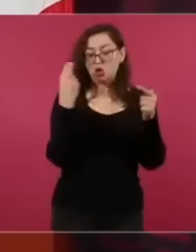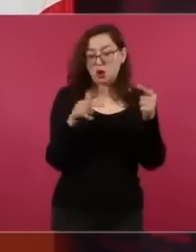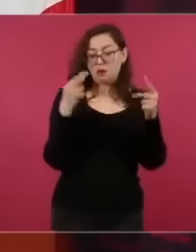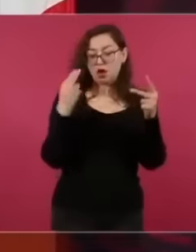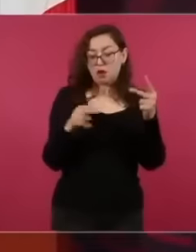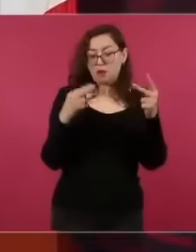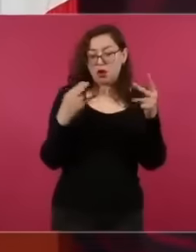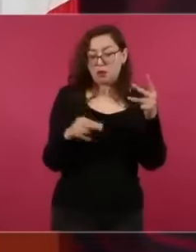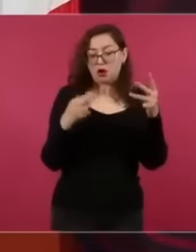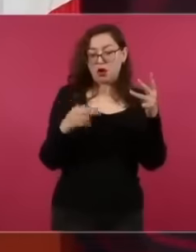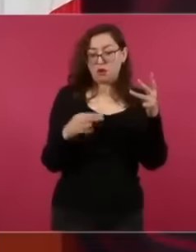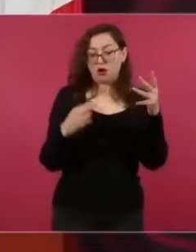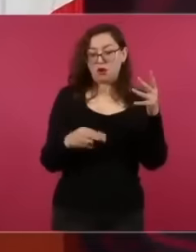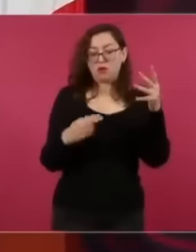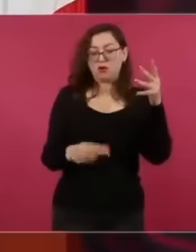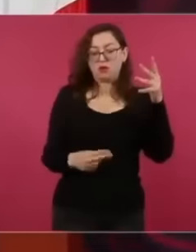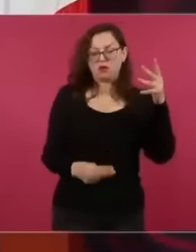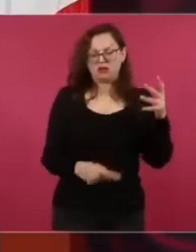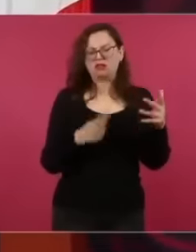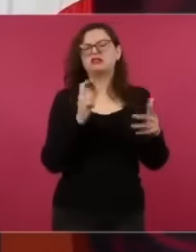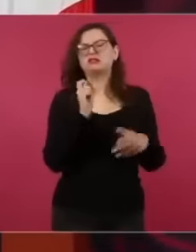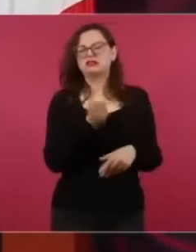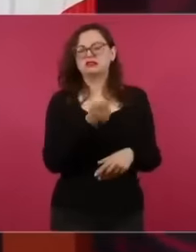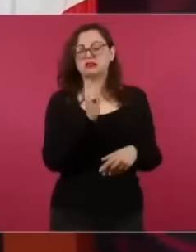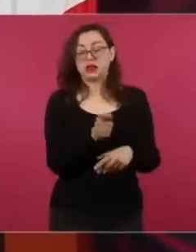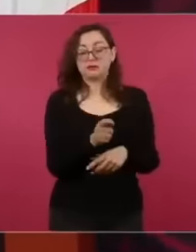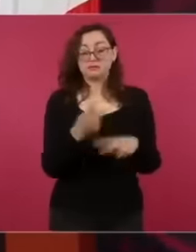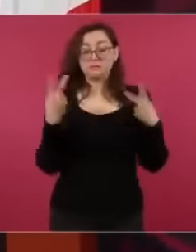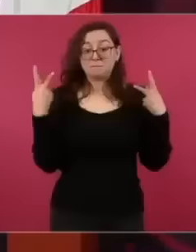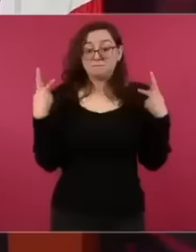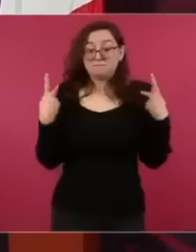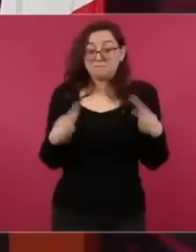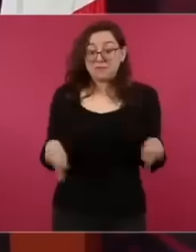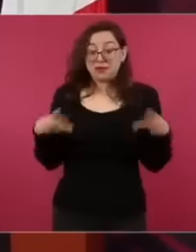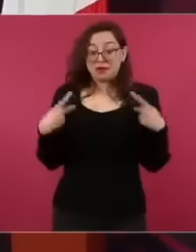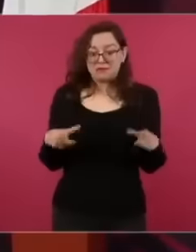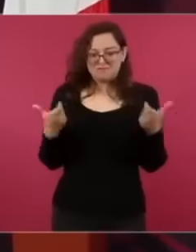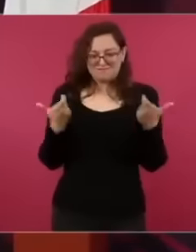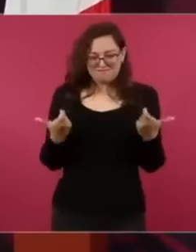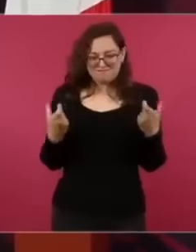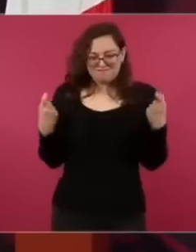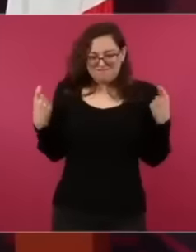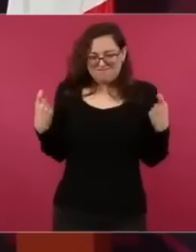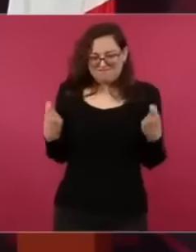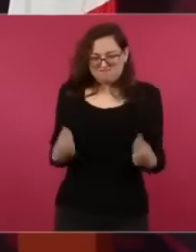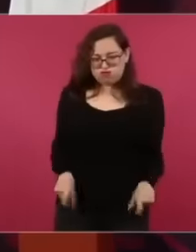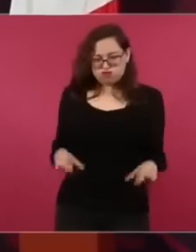world in the first year. that publishes the